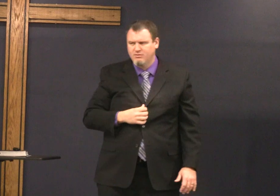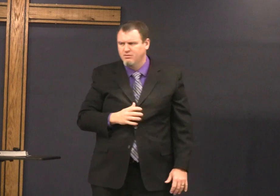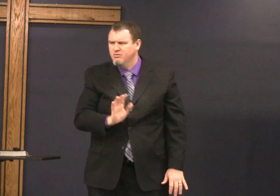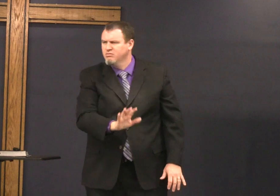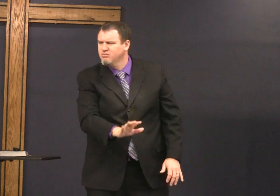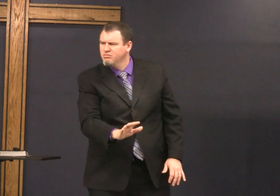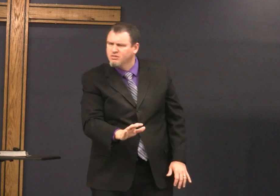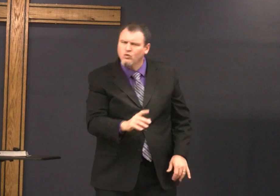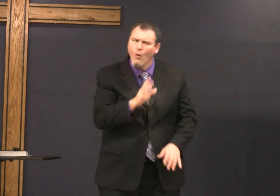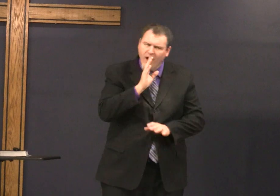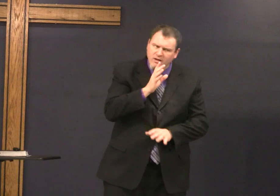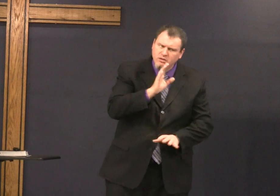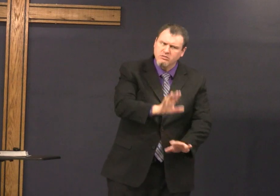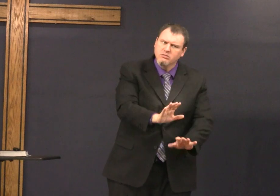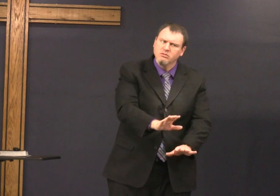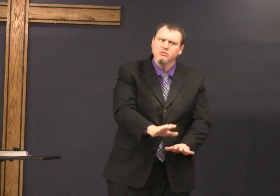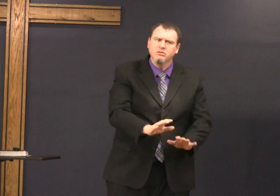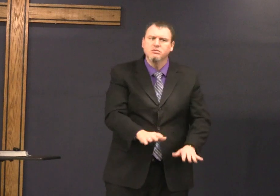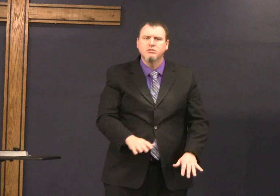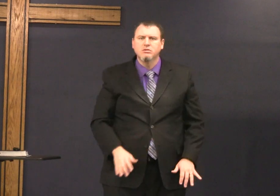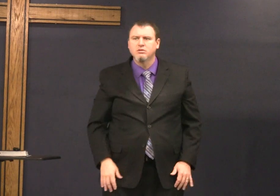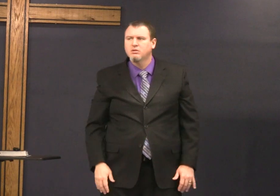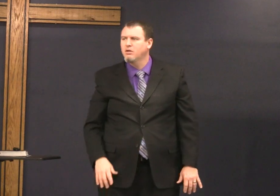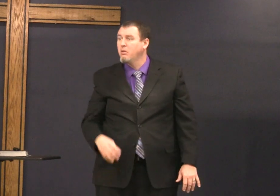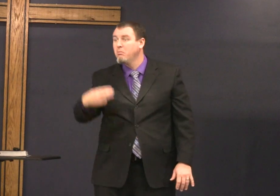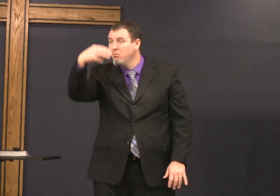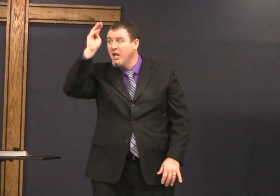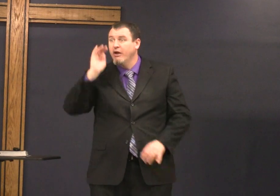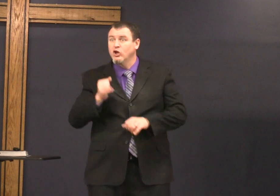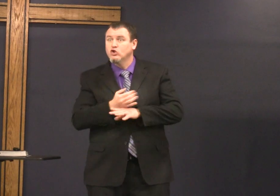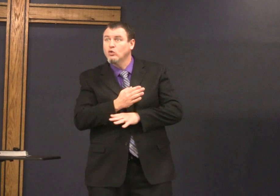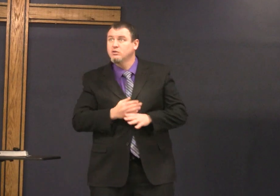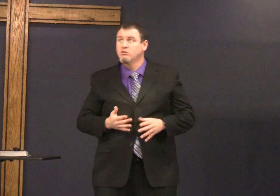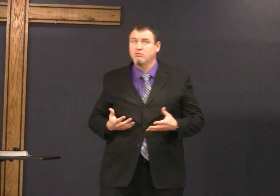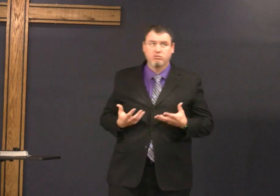things down